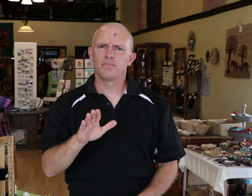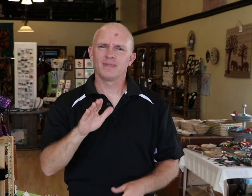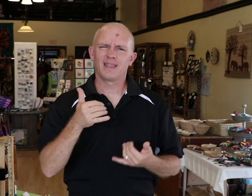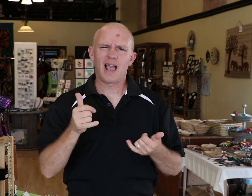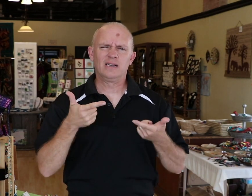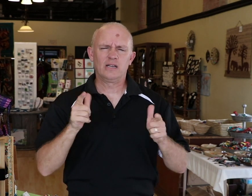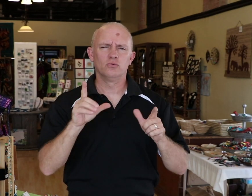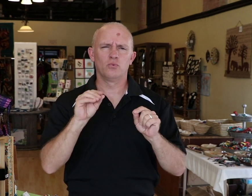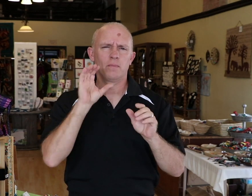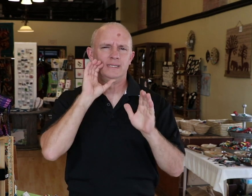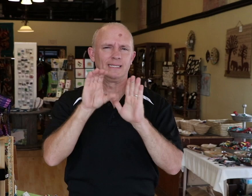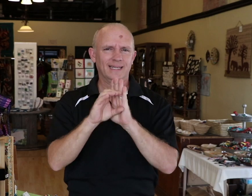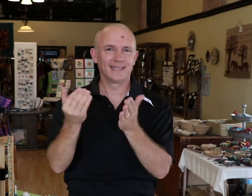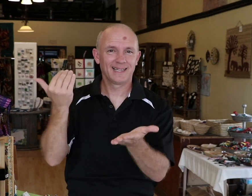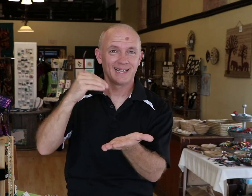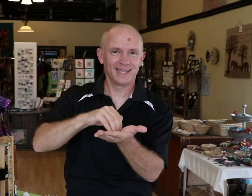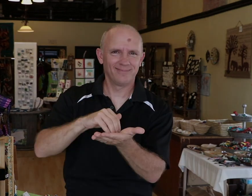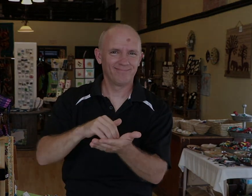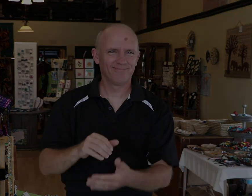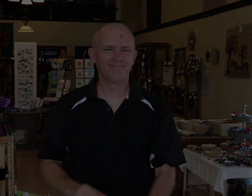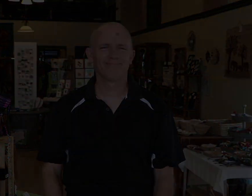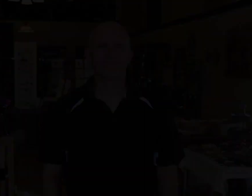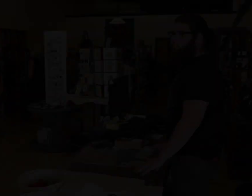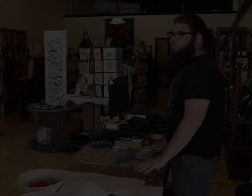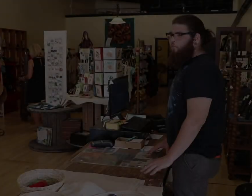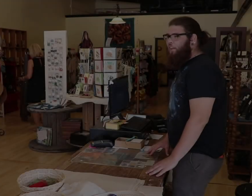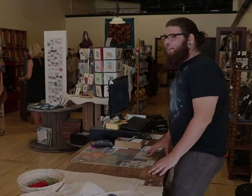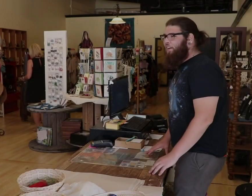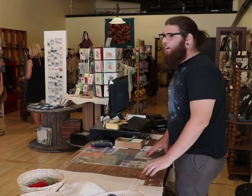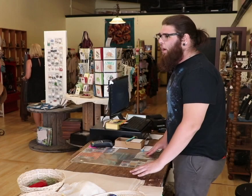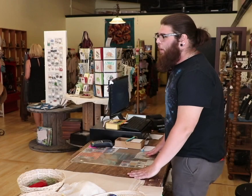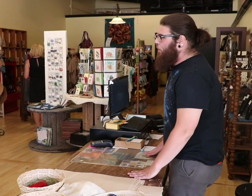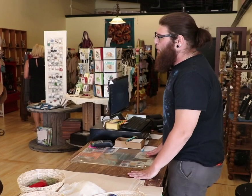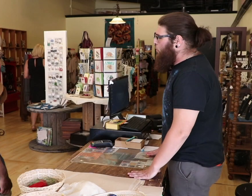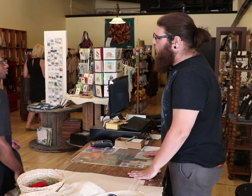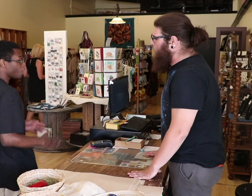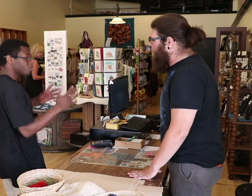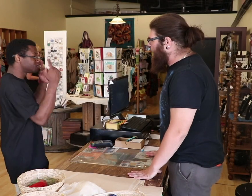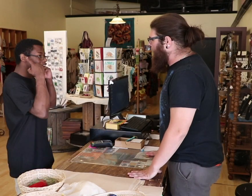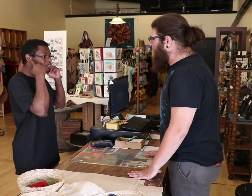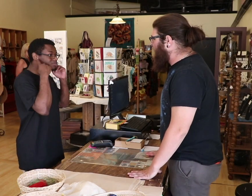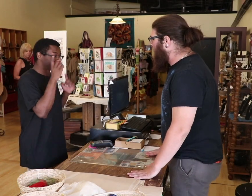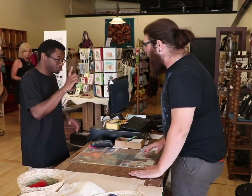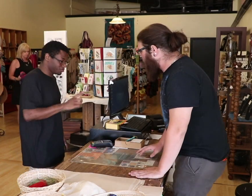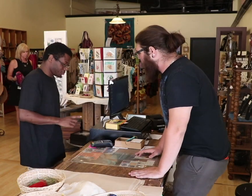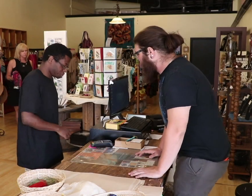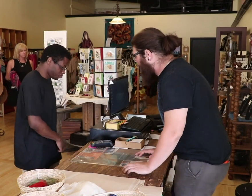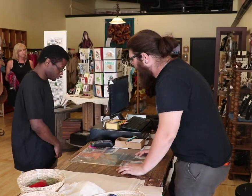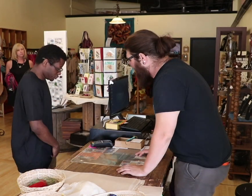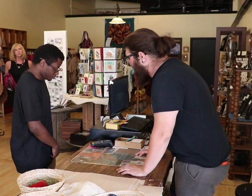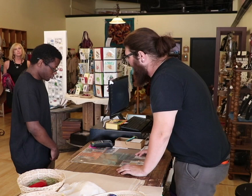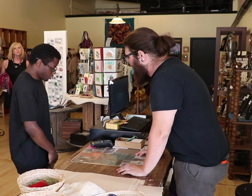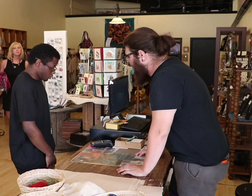So let's try that scene again. Hi how can I help you? CUSTOMER: (signs) I am deaf.